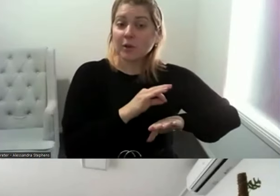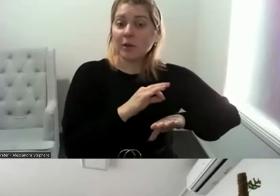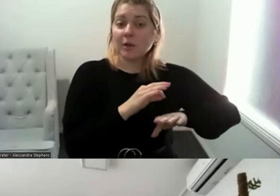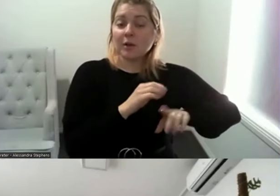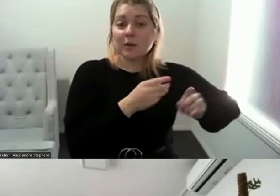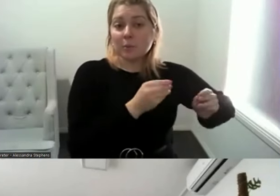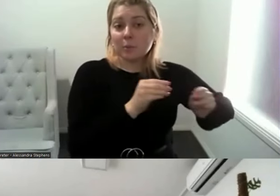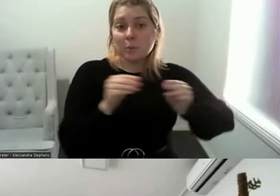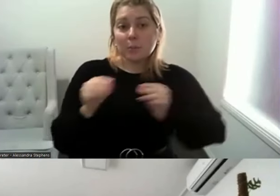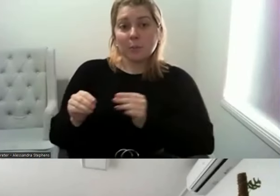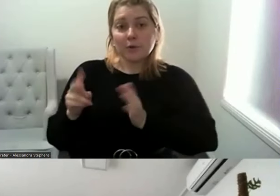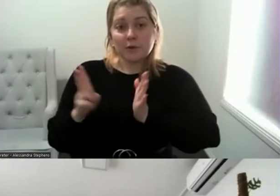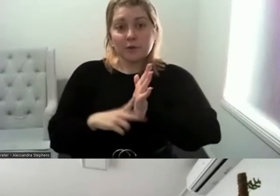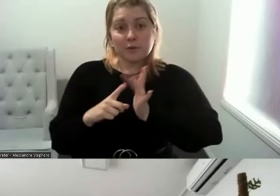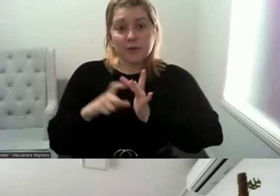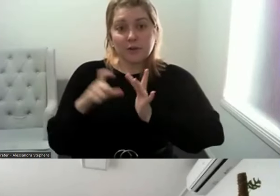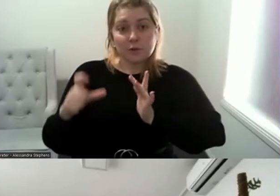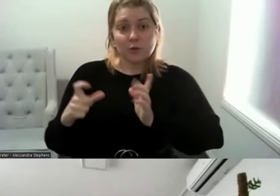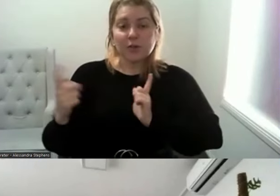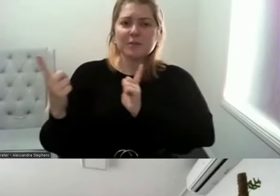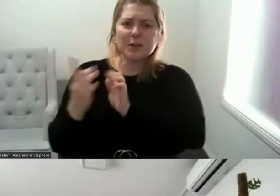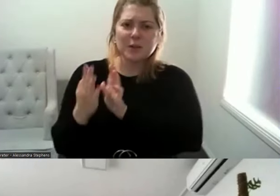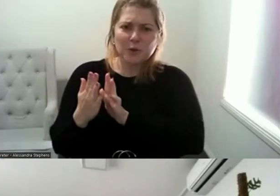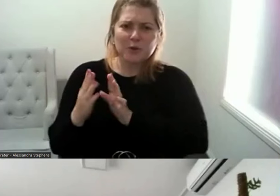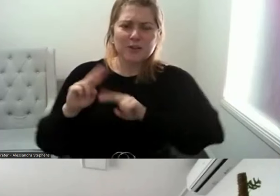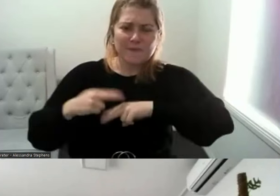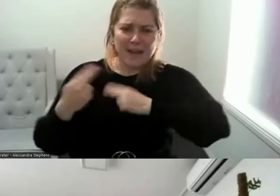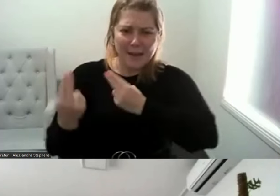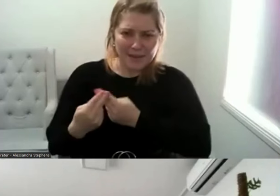Victoria to be closer to family. 1And since then she's worked in